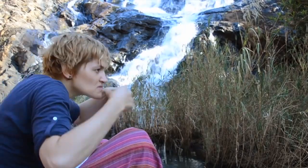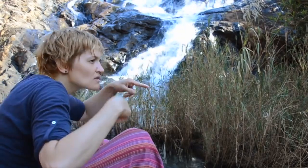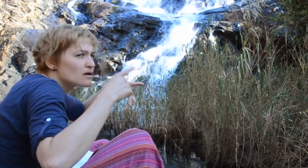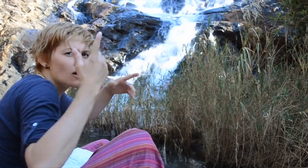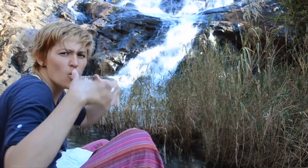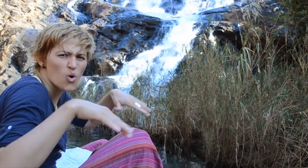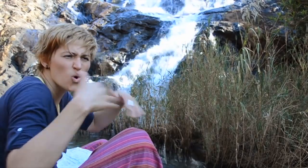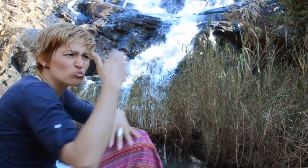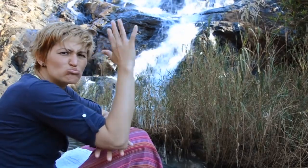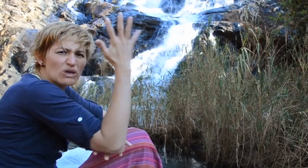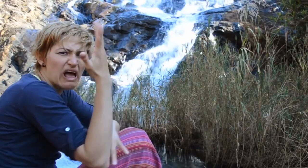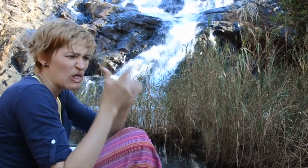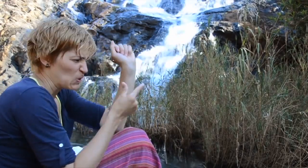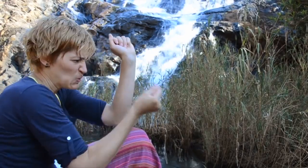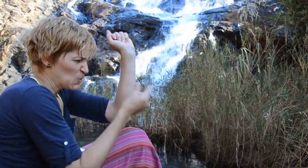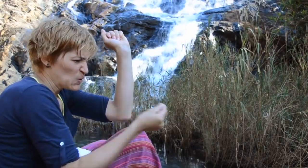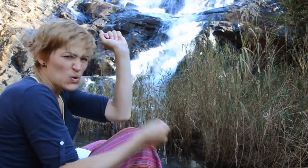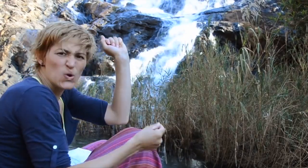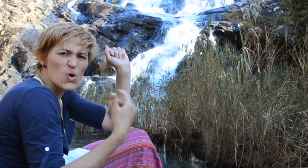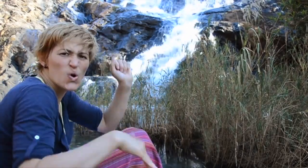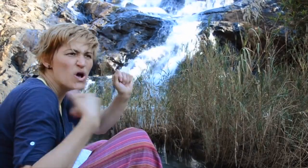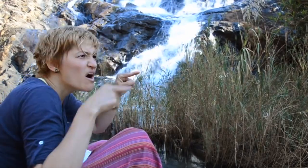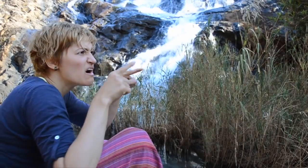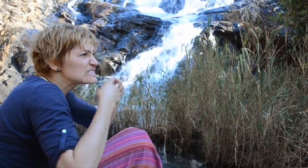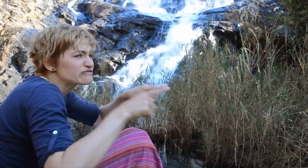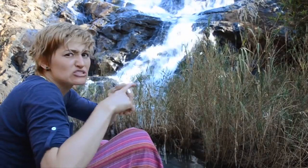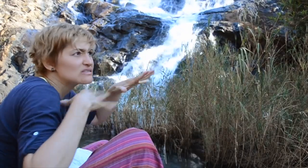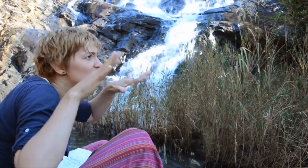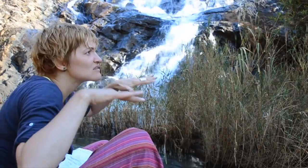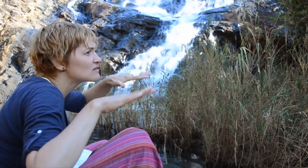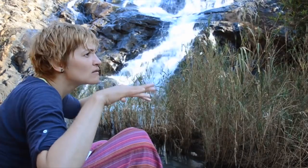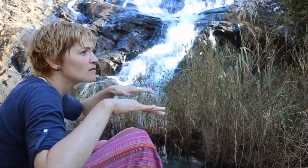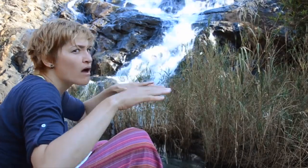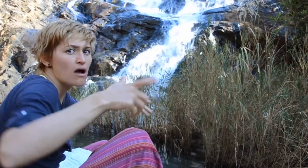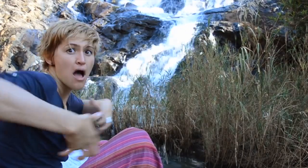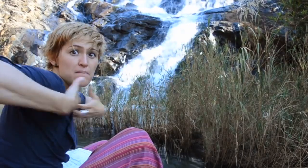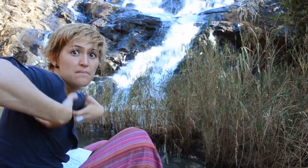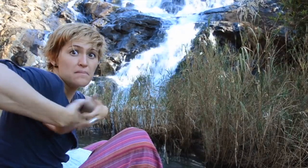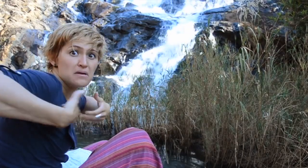I saw many different things, even trees with